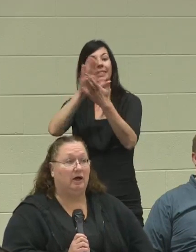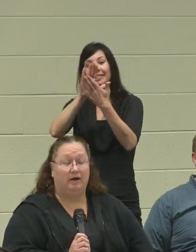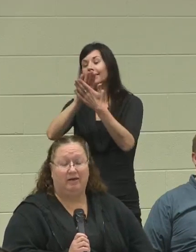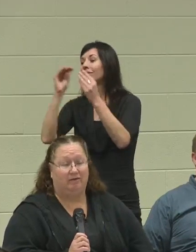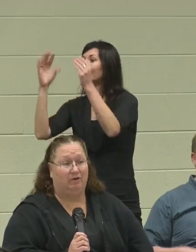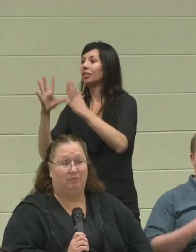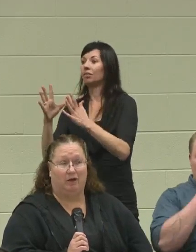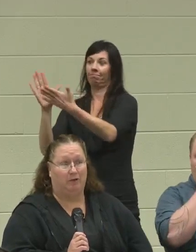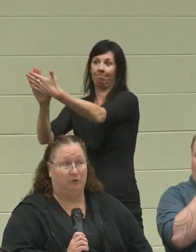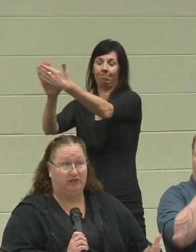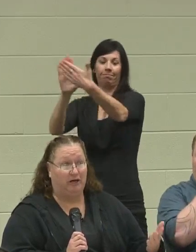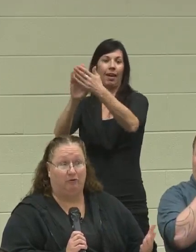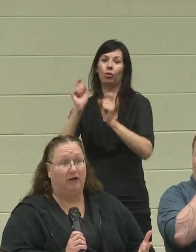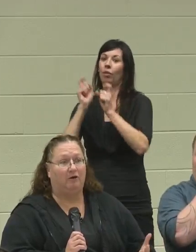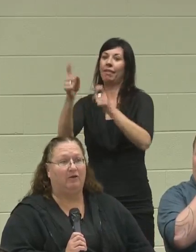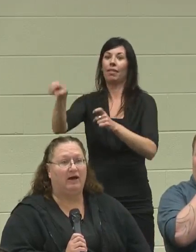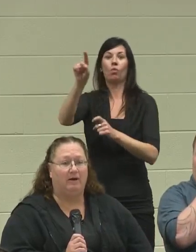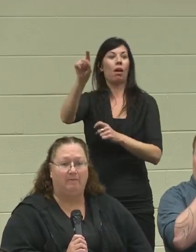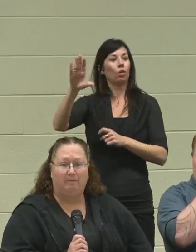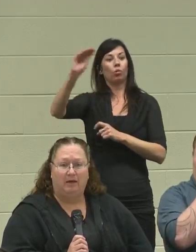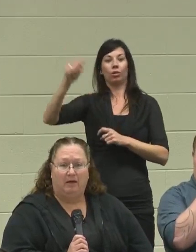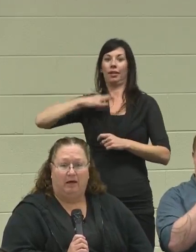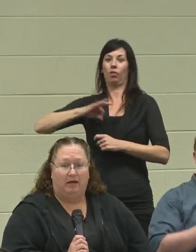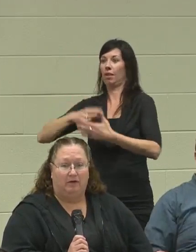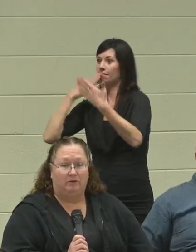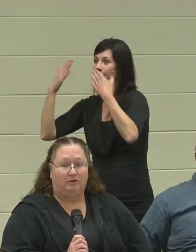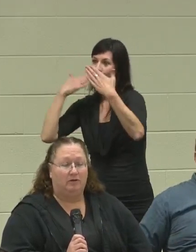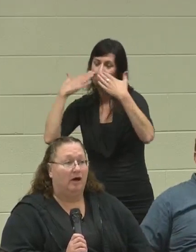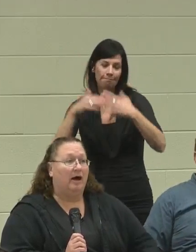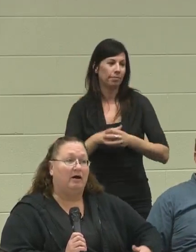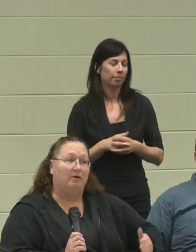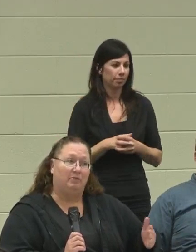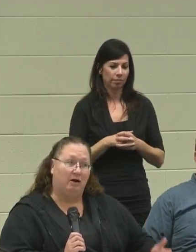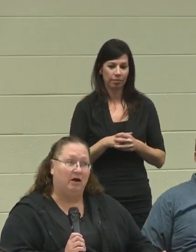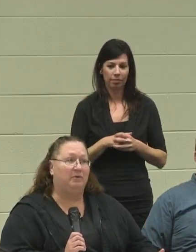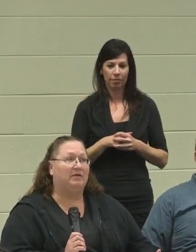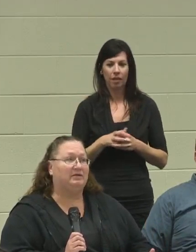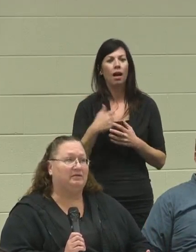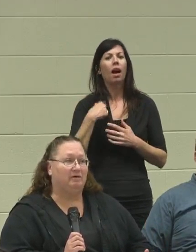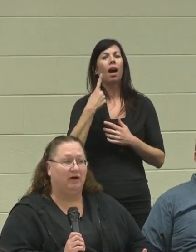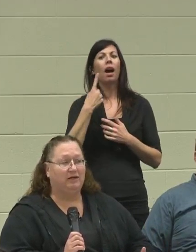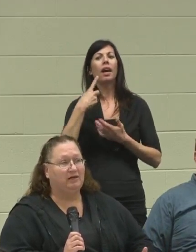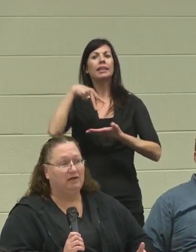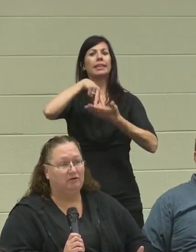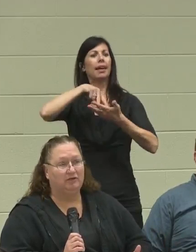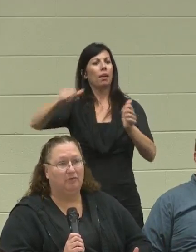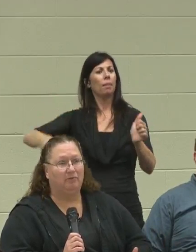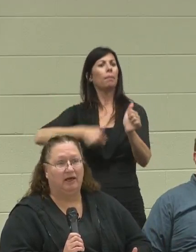I've got to give them a 100% credit on that. I come behind, because if I didn't hear something